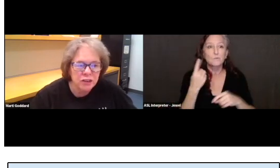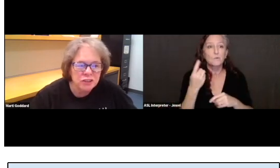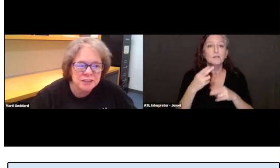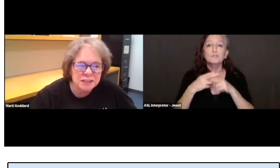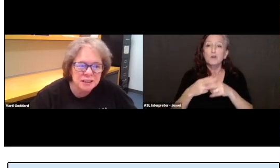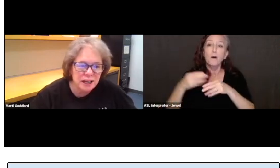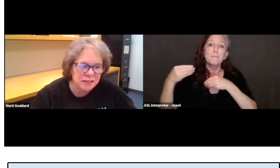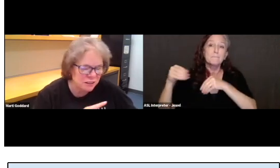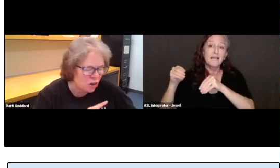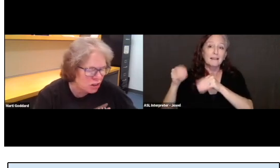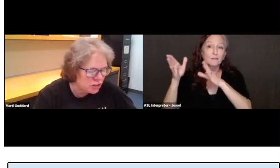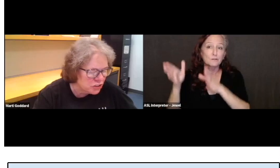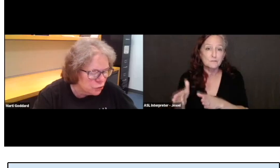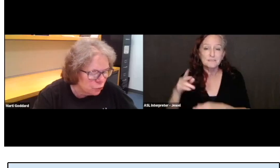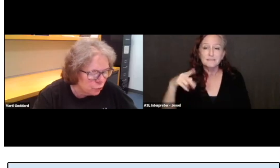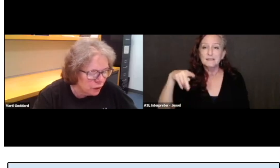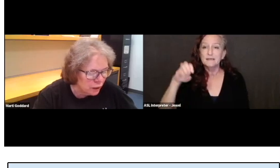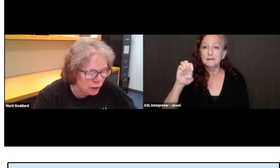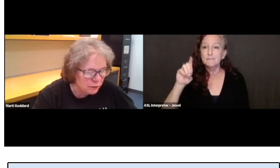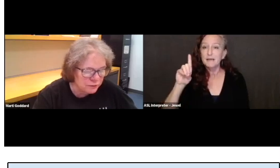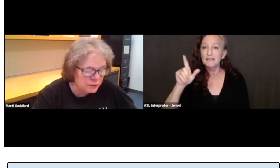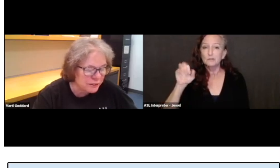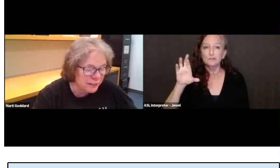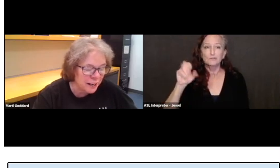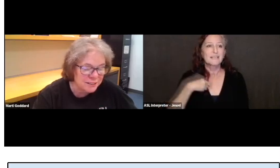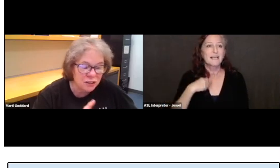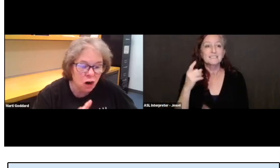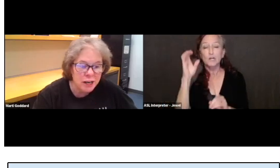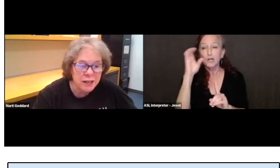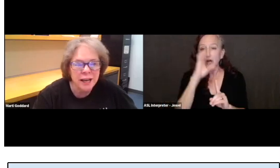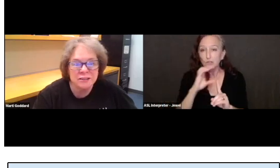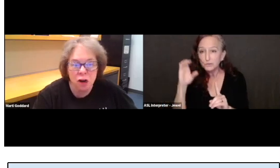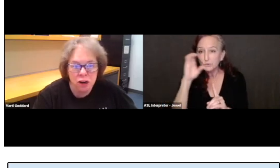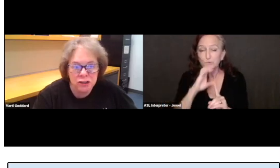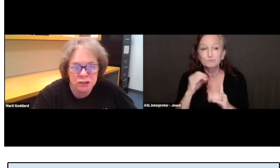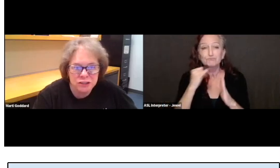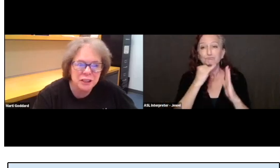And you can see it has a cartoon, it has articles,